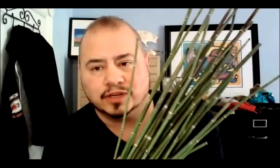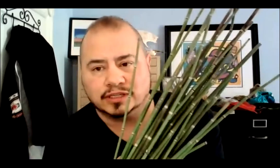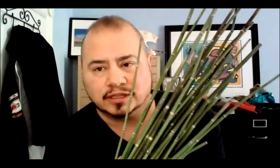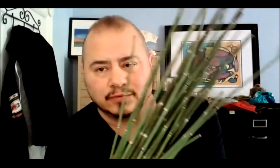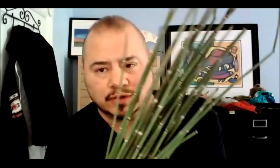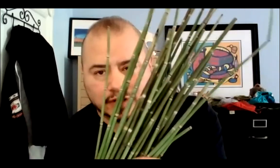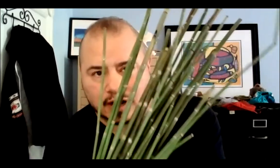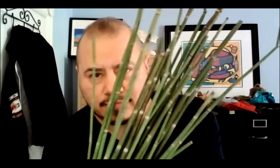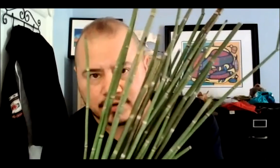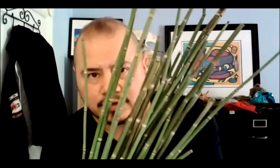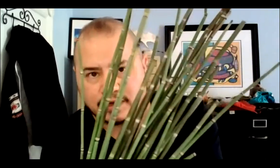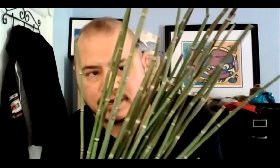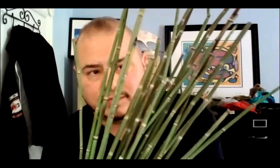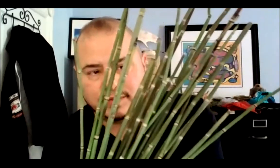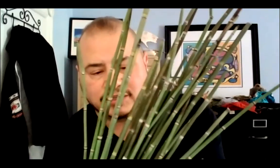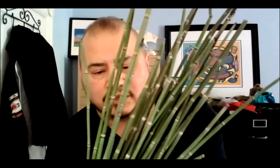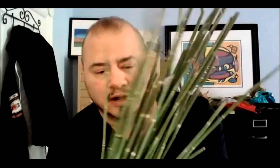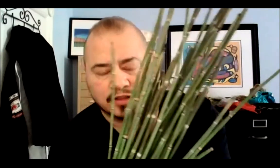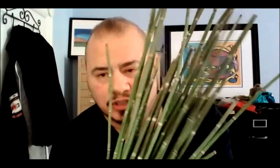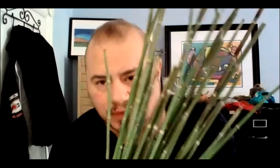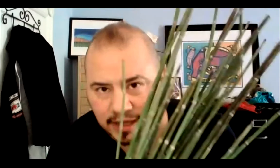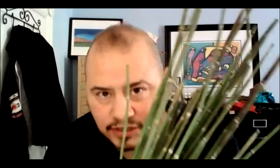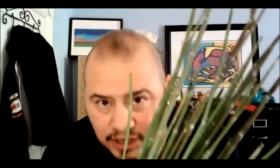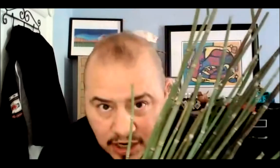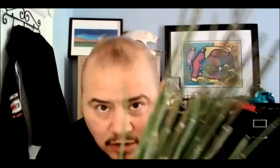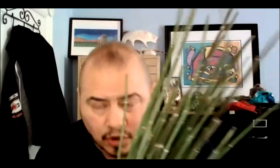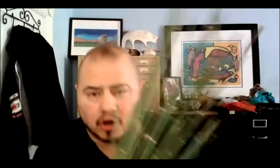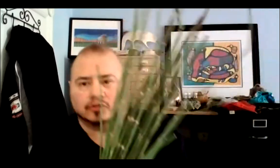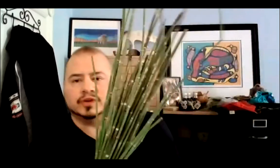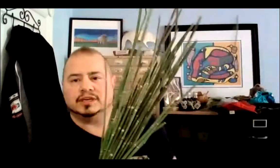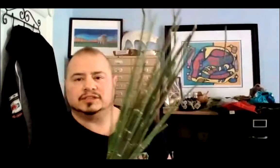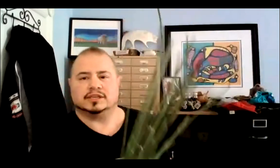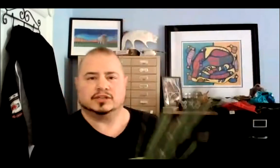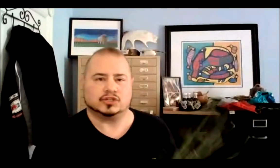recently, we forgot about it because a lot of these plants were called weeds